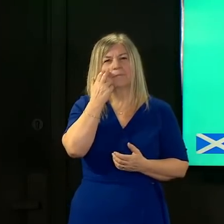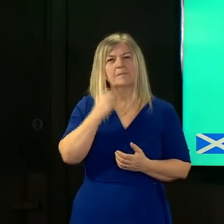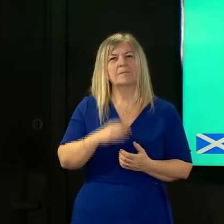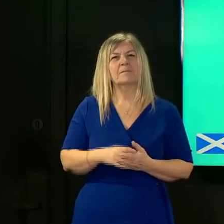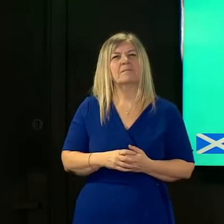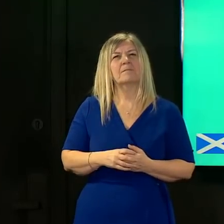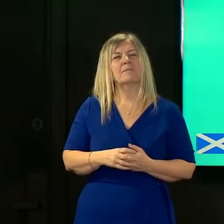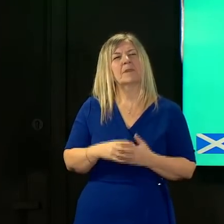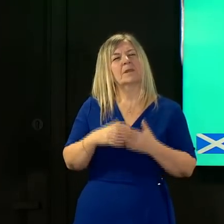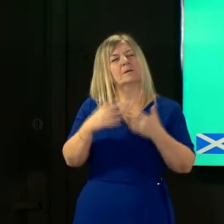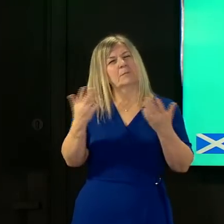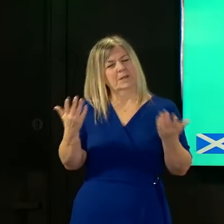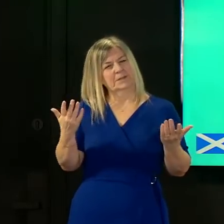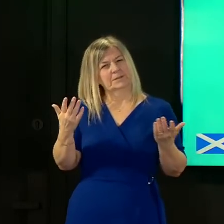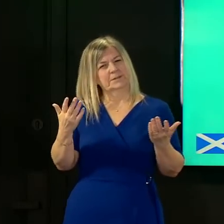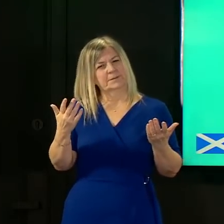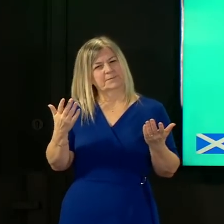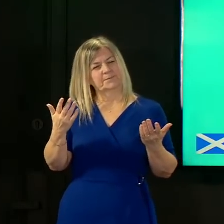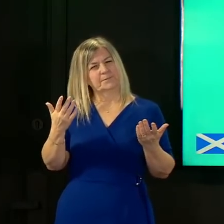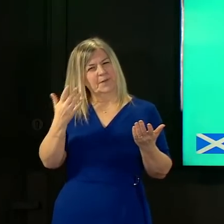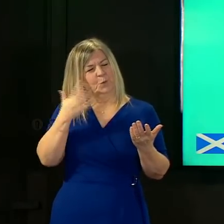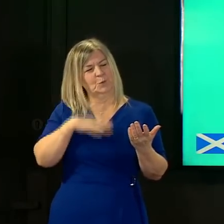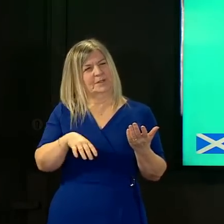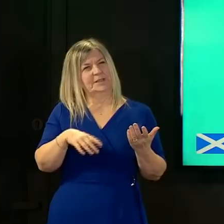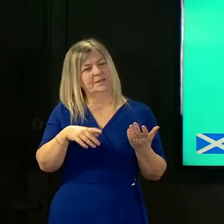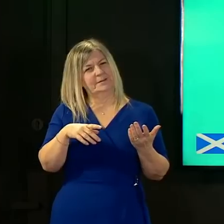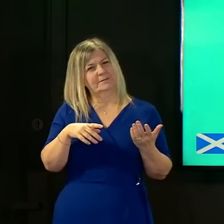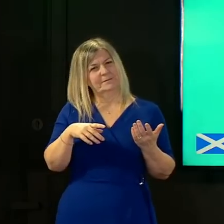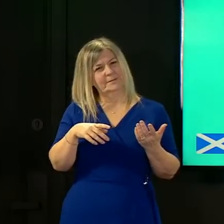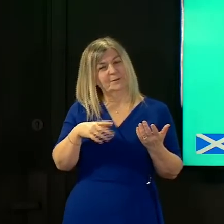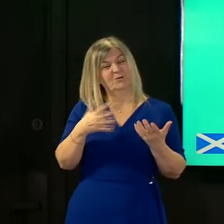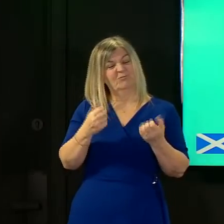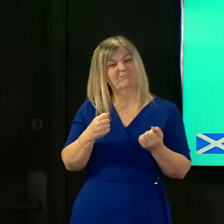but they need to be taken in context they need to also be taken in the context of the real world